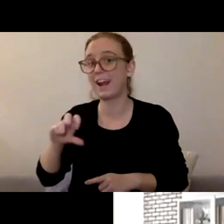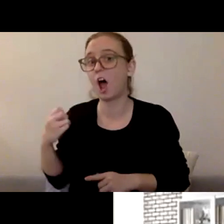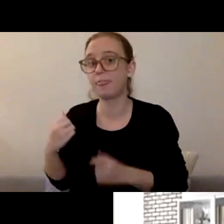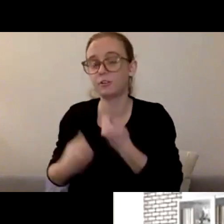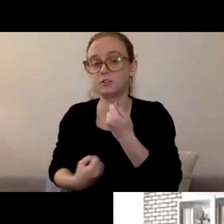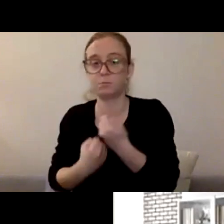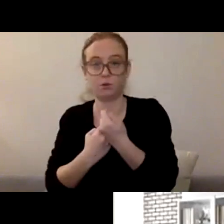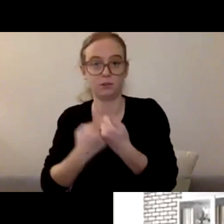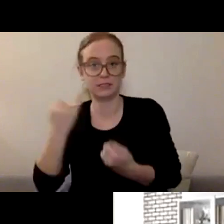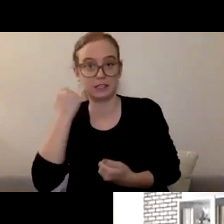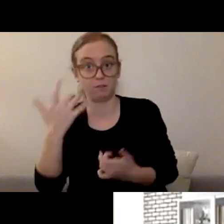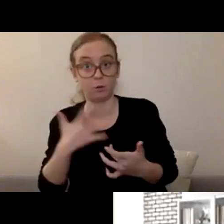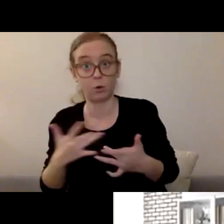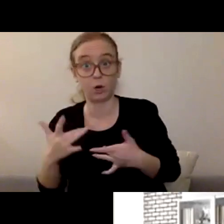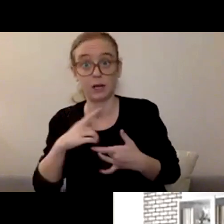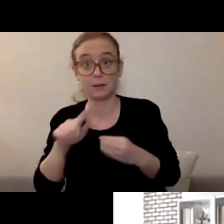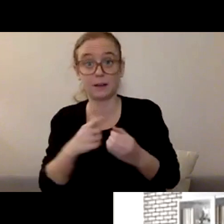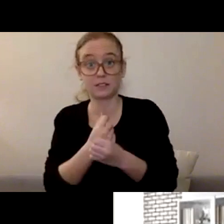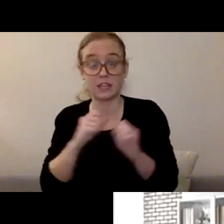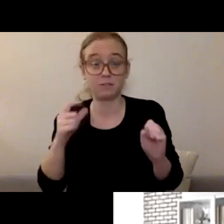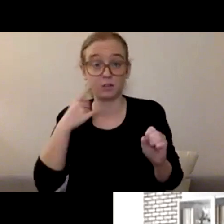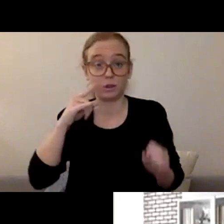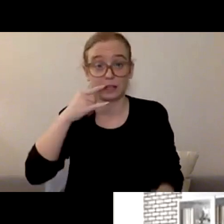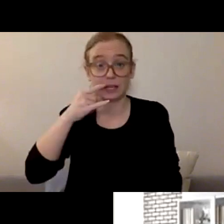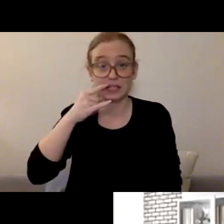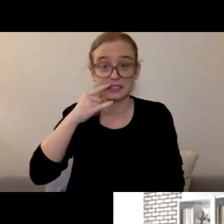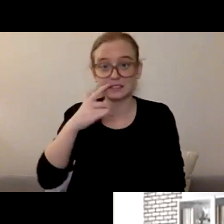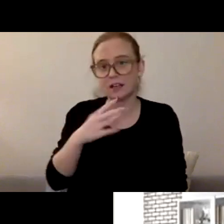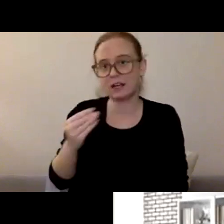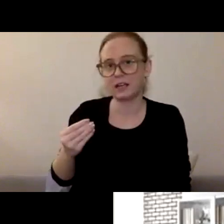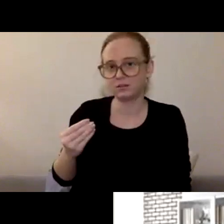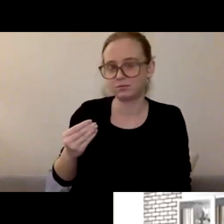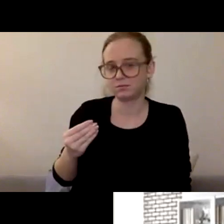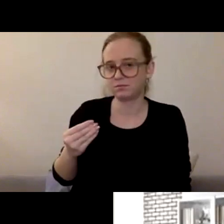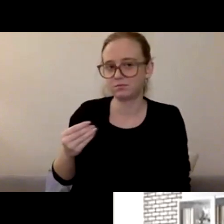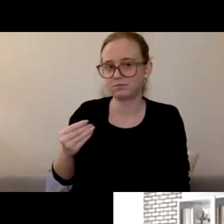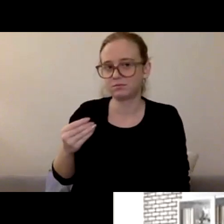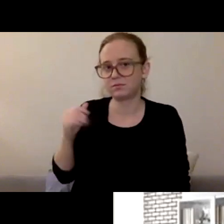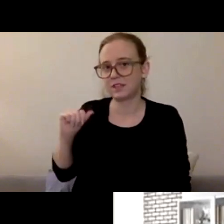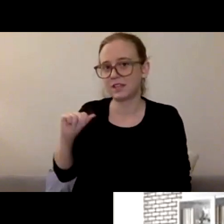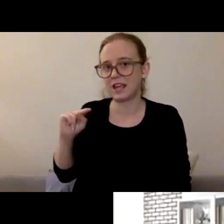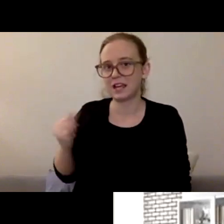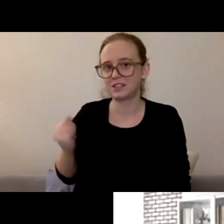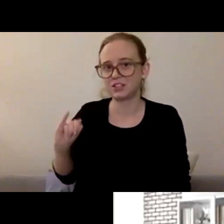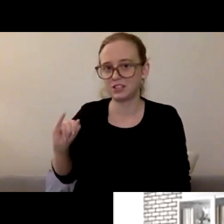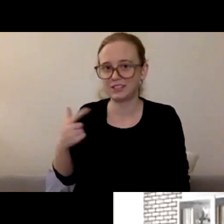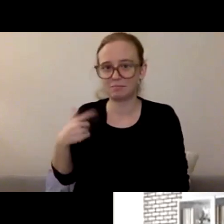Again both Anji and myself worked for the counties. We can be contacted to direct people to appropriate things